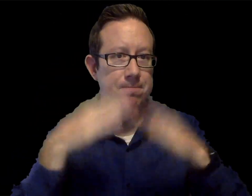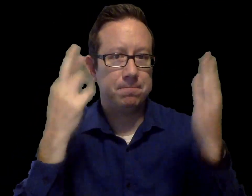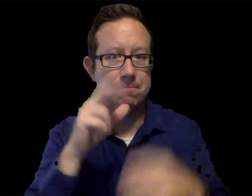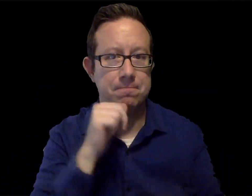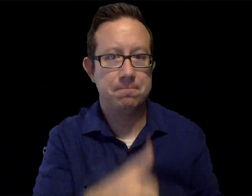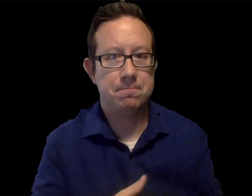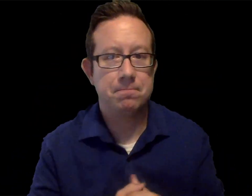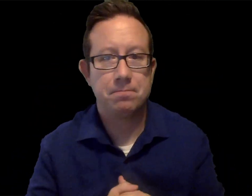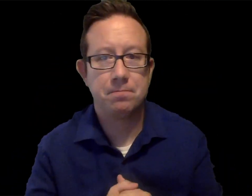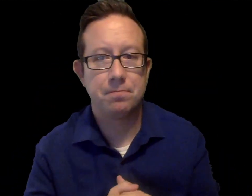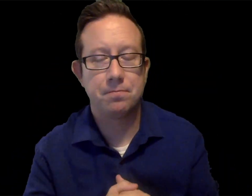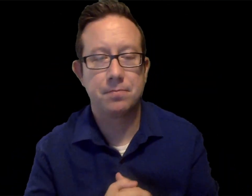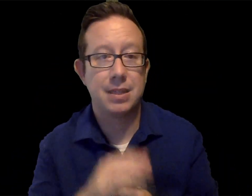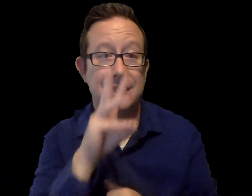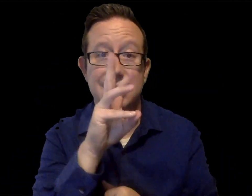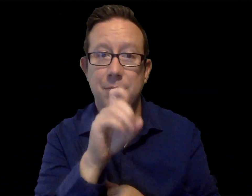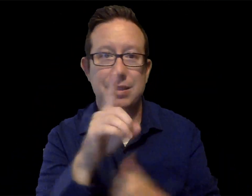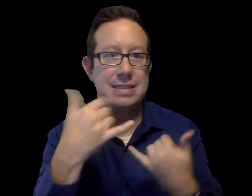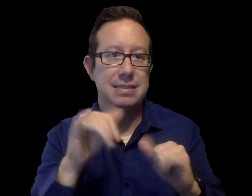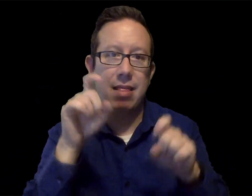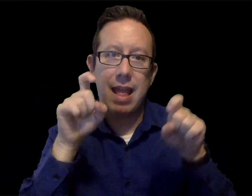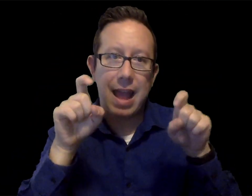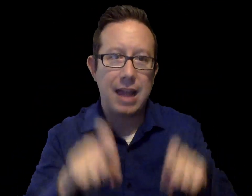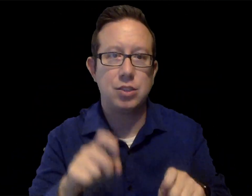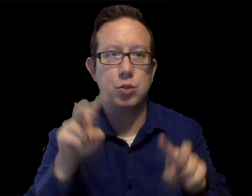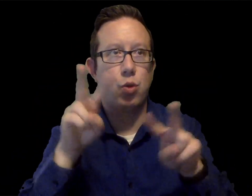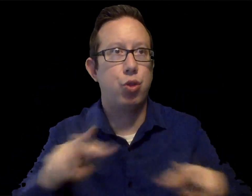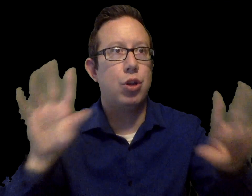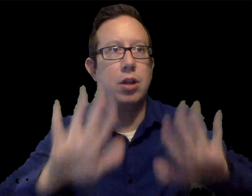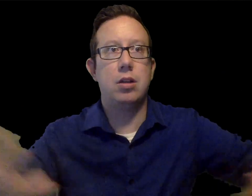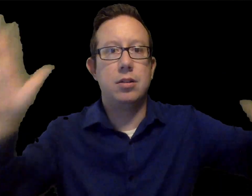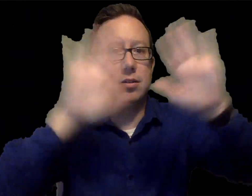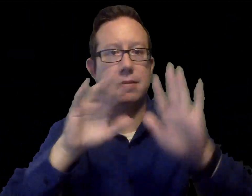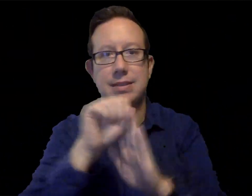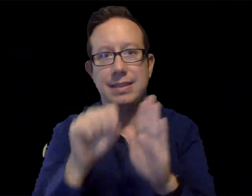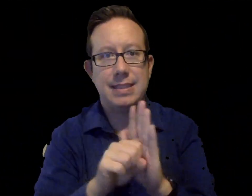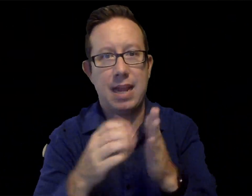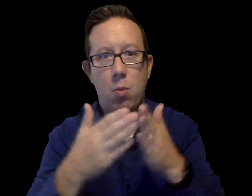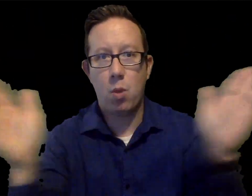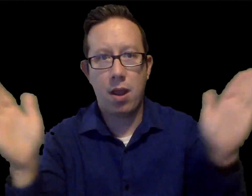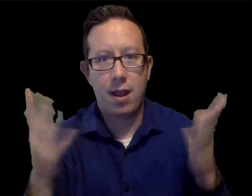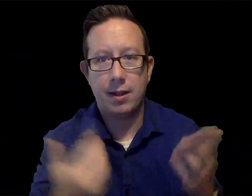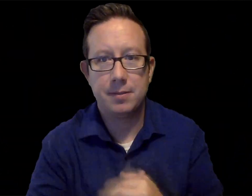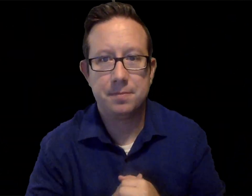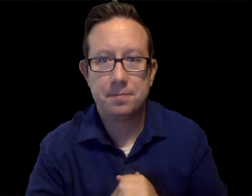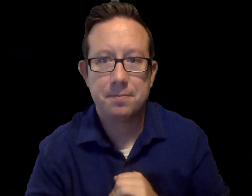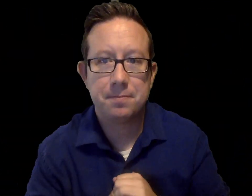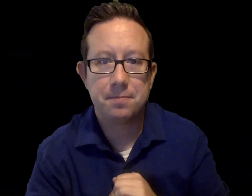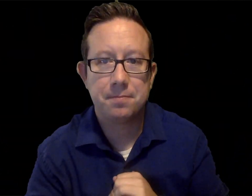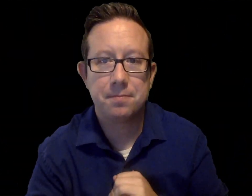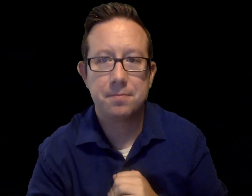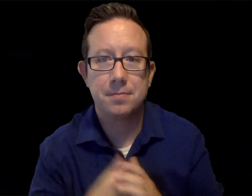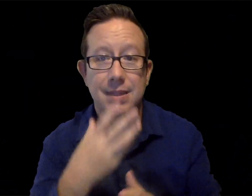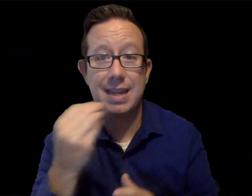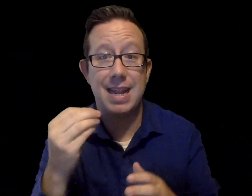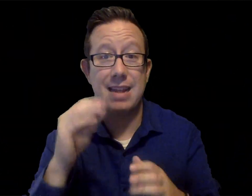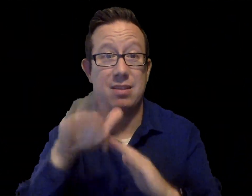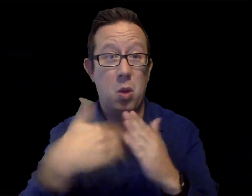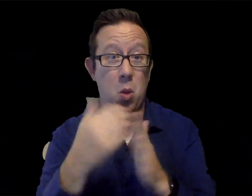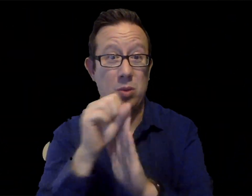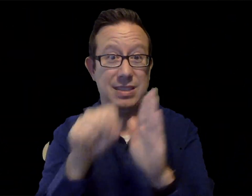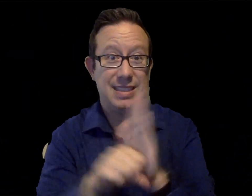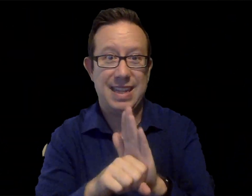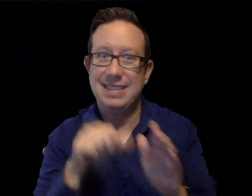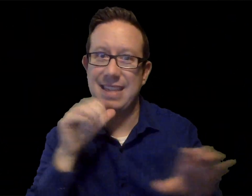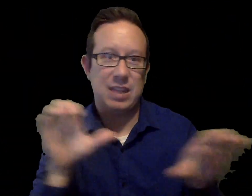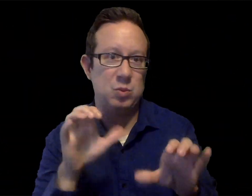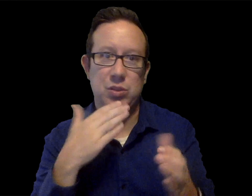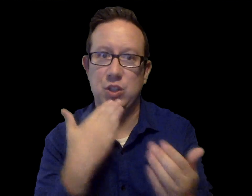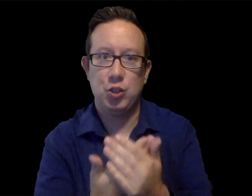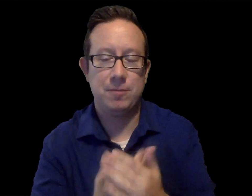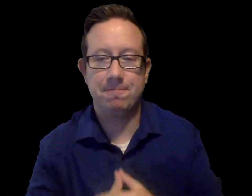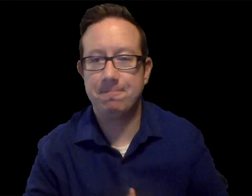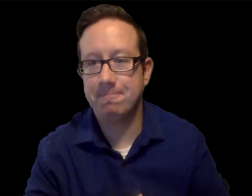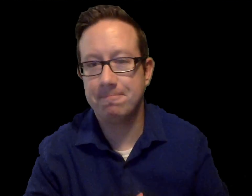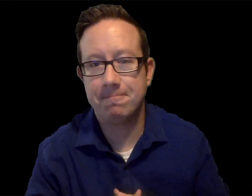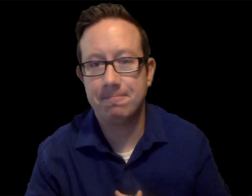area’s numbers in deciding whether to open or not. WSD remains dependent on the numbers statewide.